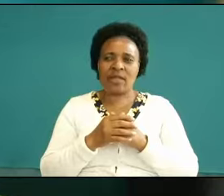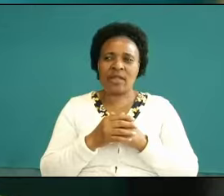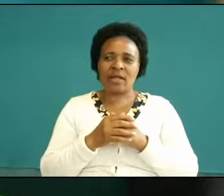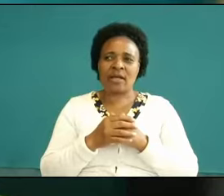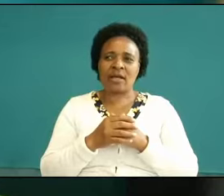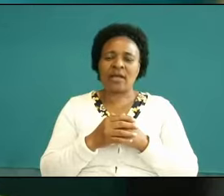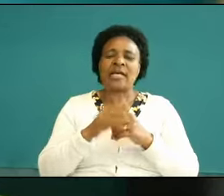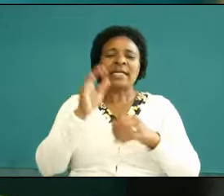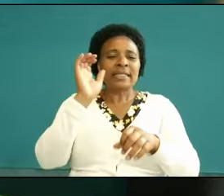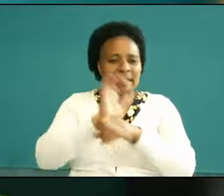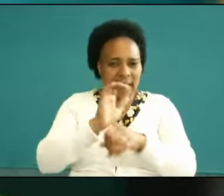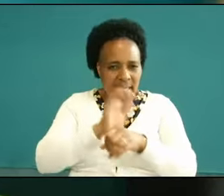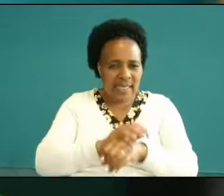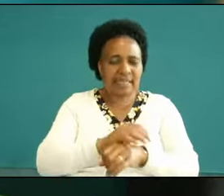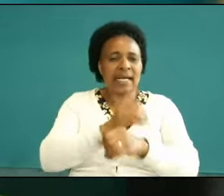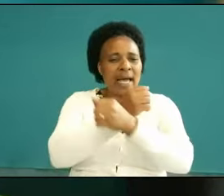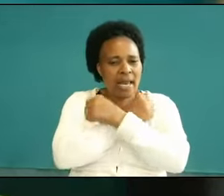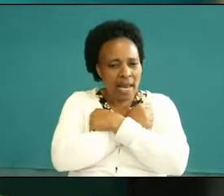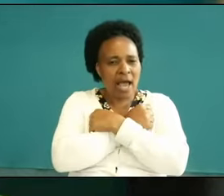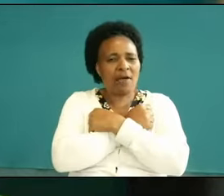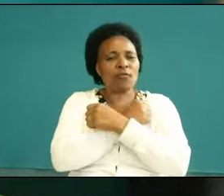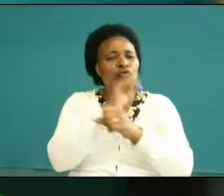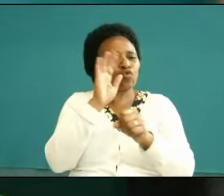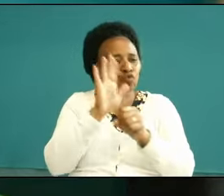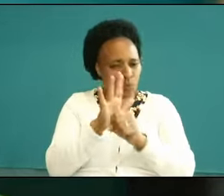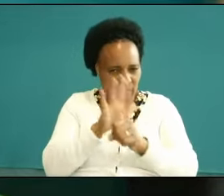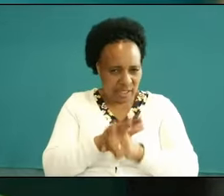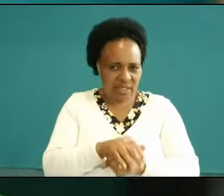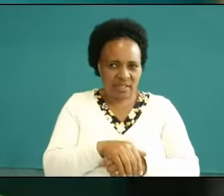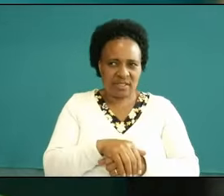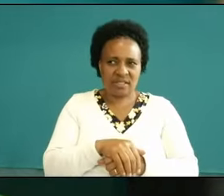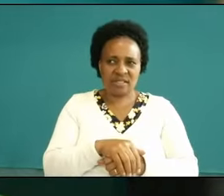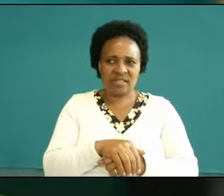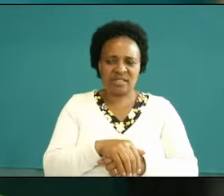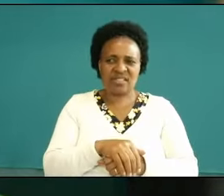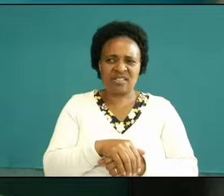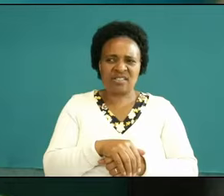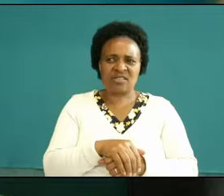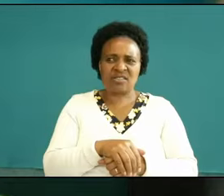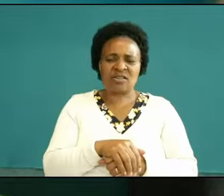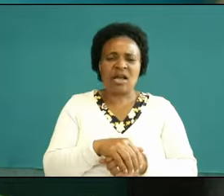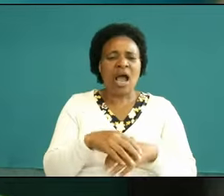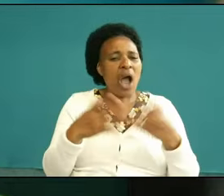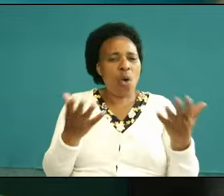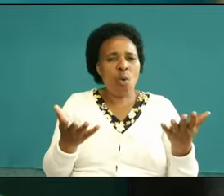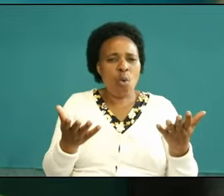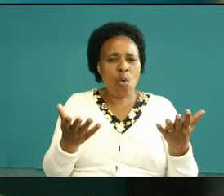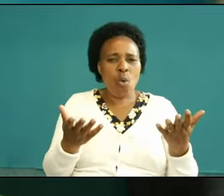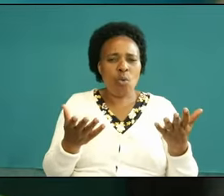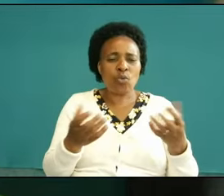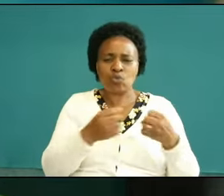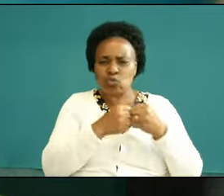the way church I love you so much but times see we struggle a lot we struggle a lot there